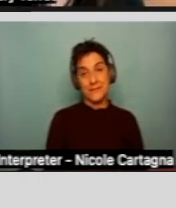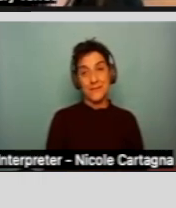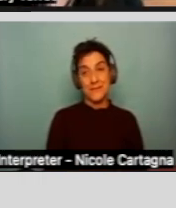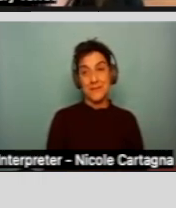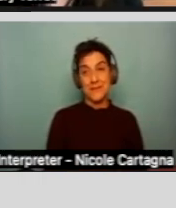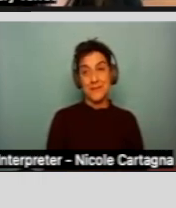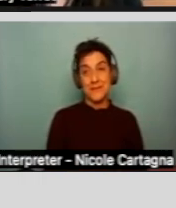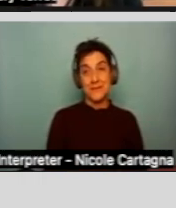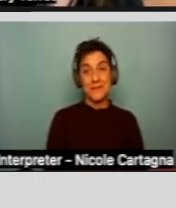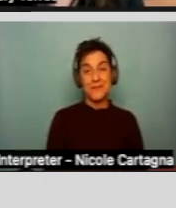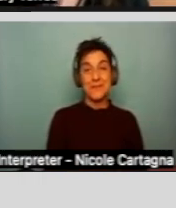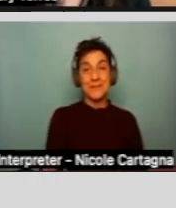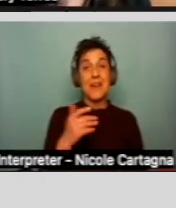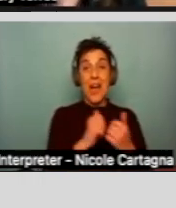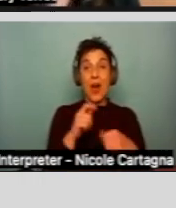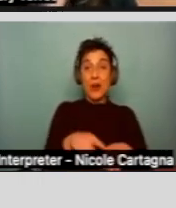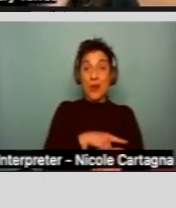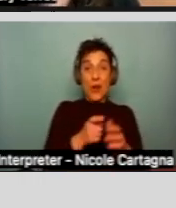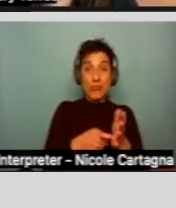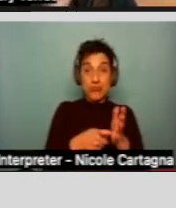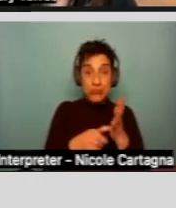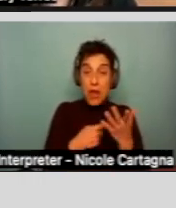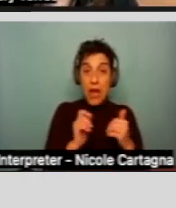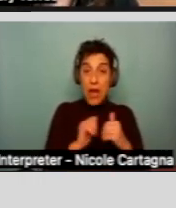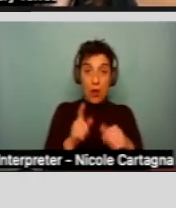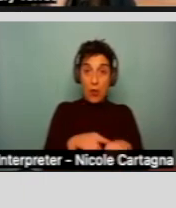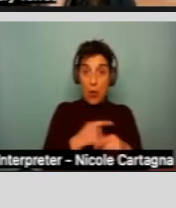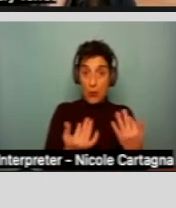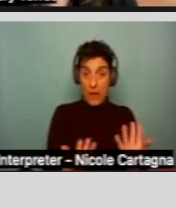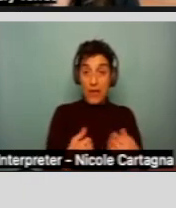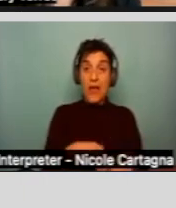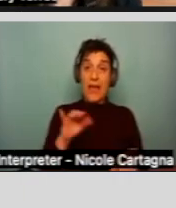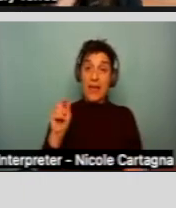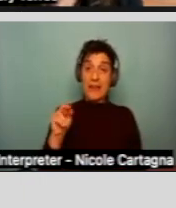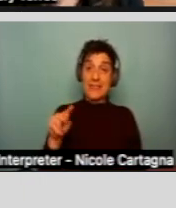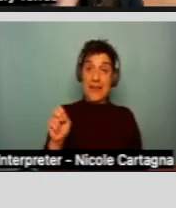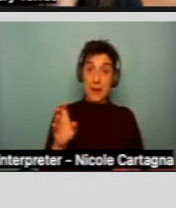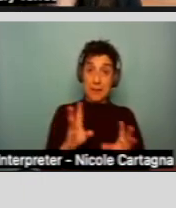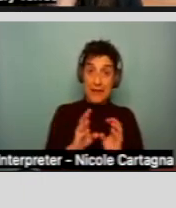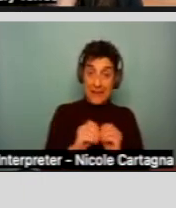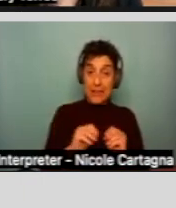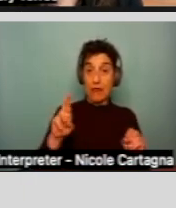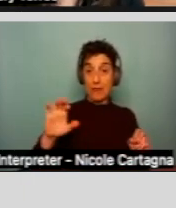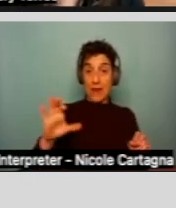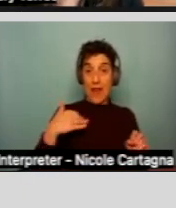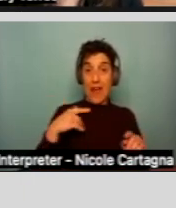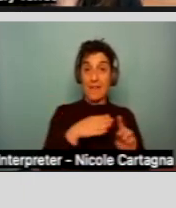And how long do I have to wait for? So after that initial intake meeting, the regional center has 120 days.